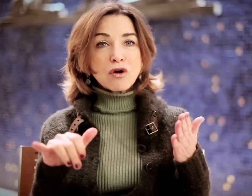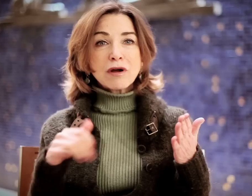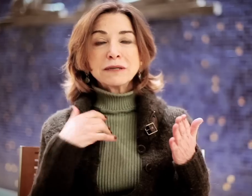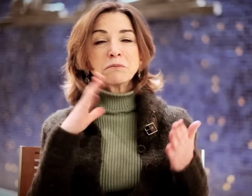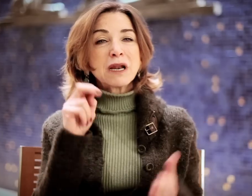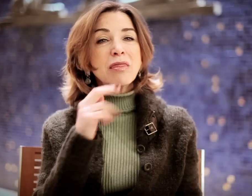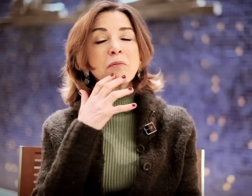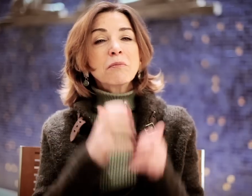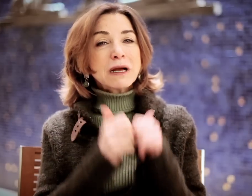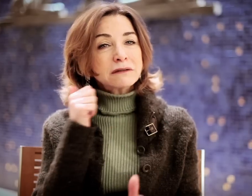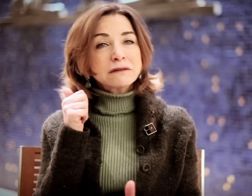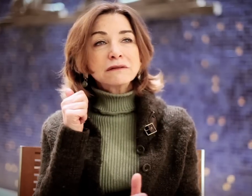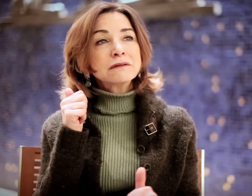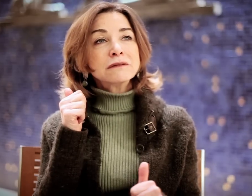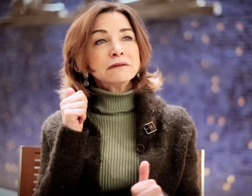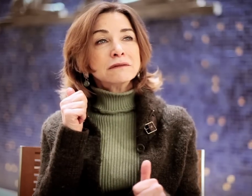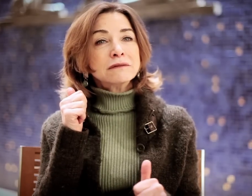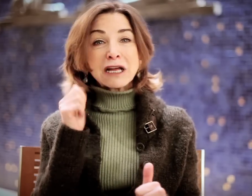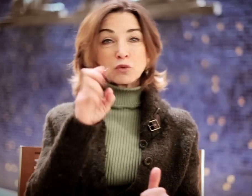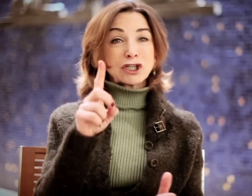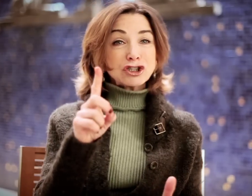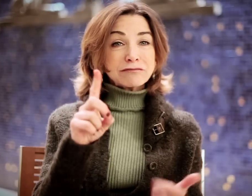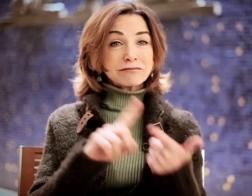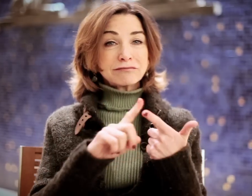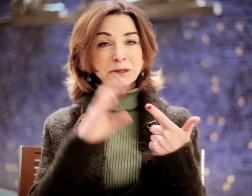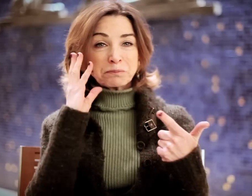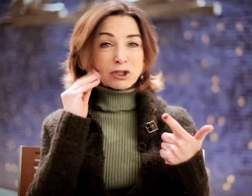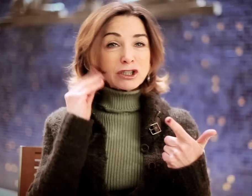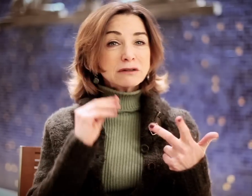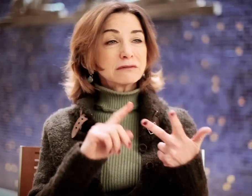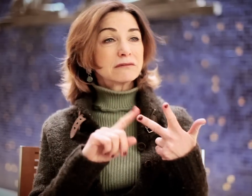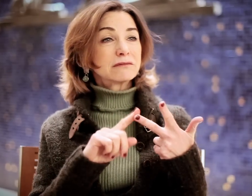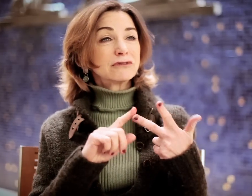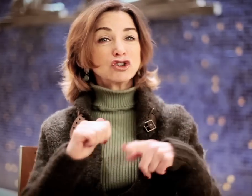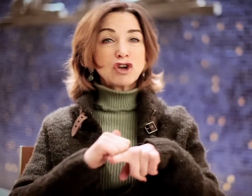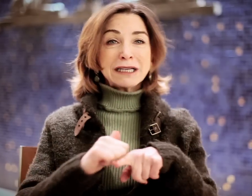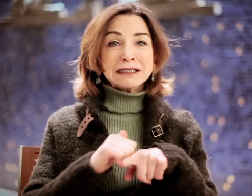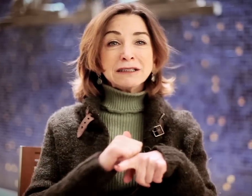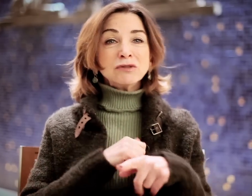...has been the best education, experience, training...